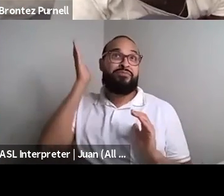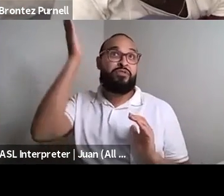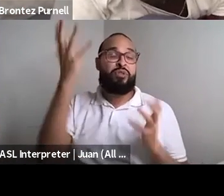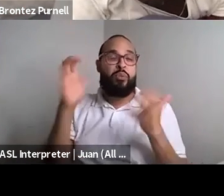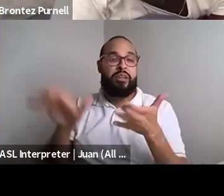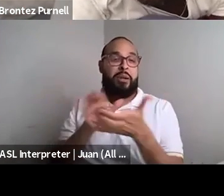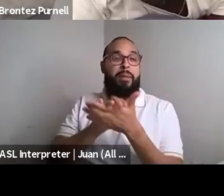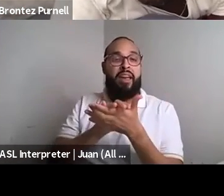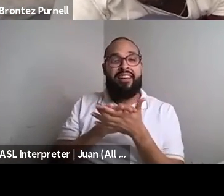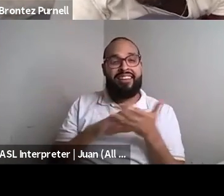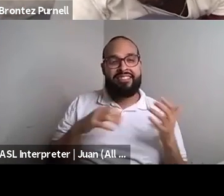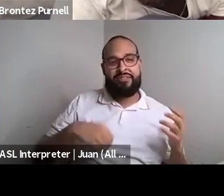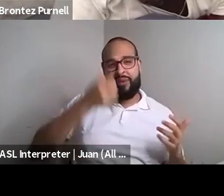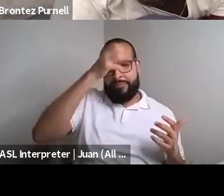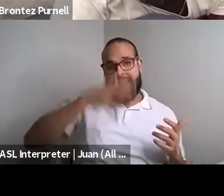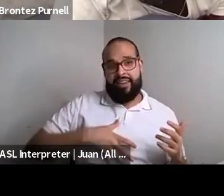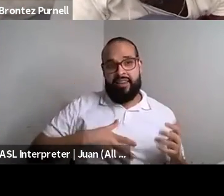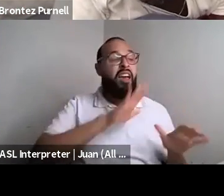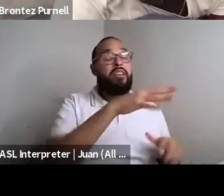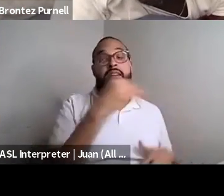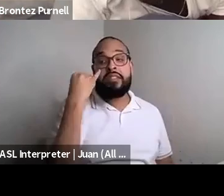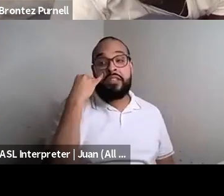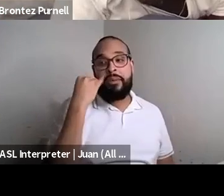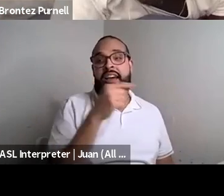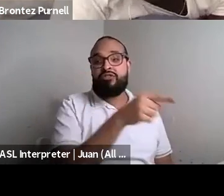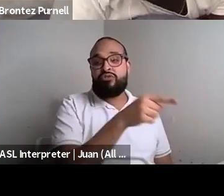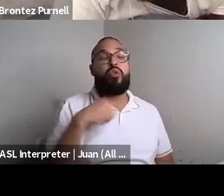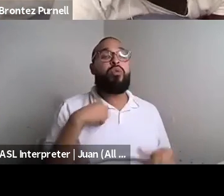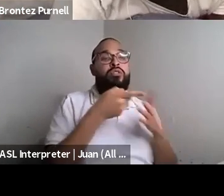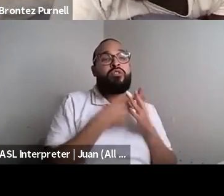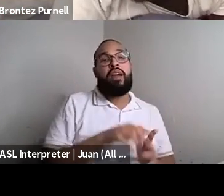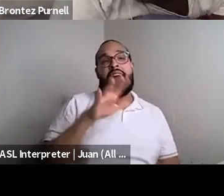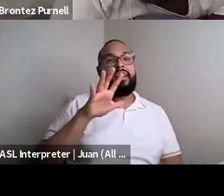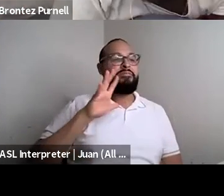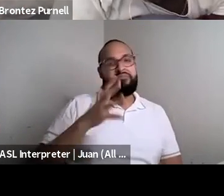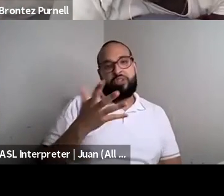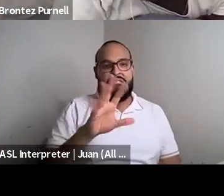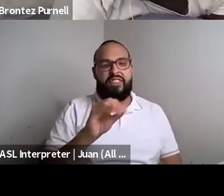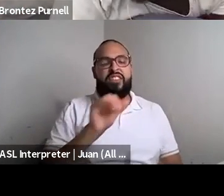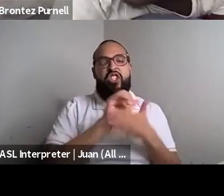Randa Jarrar she/they: If you just start a $50 a month lingerie subscription. Randa Jarrar she/they: And send me know panty is Kokumo: I would pay for it.